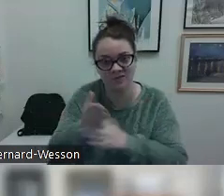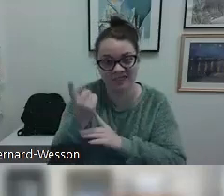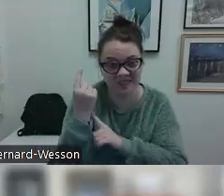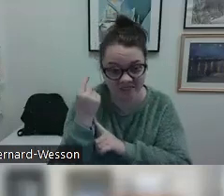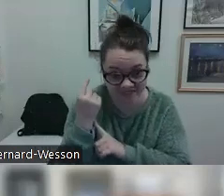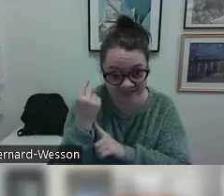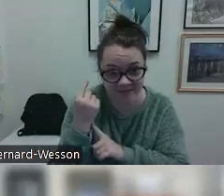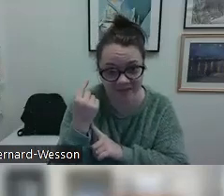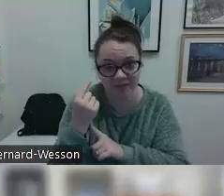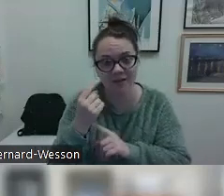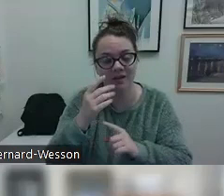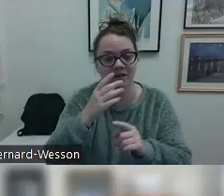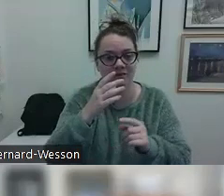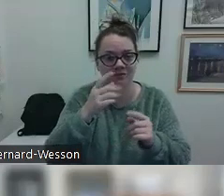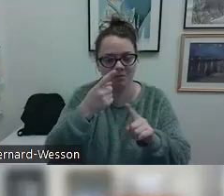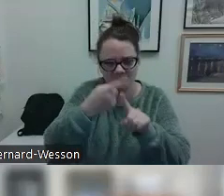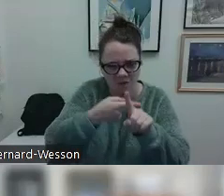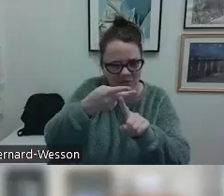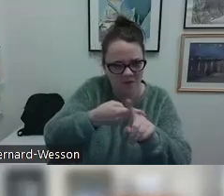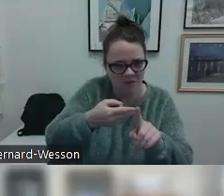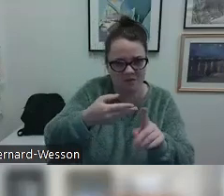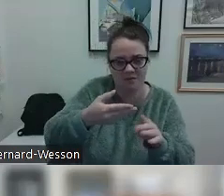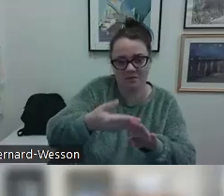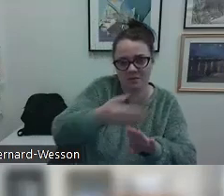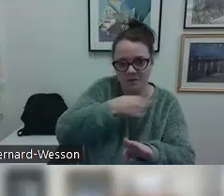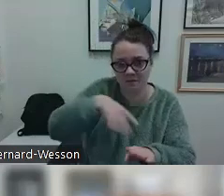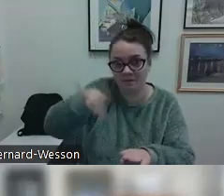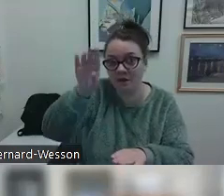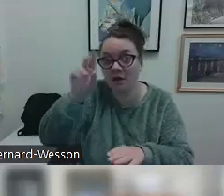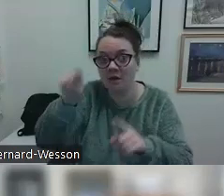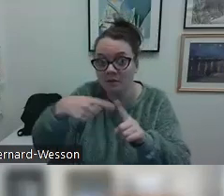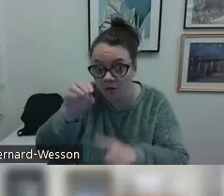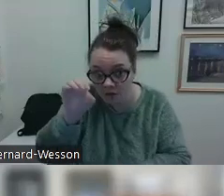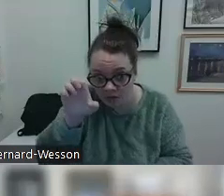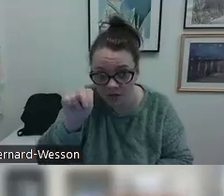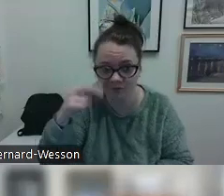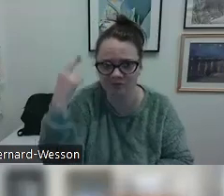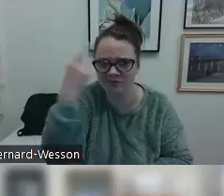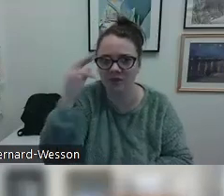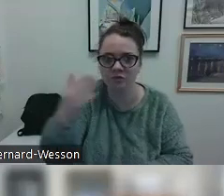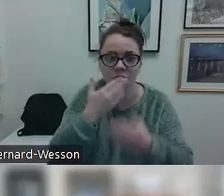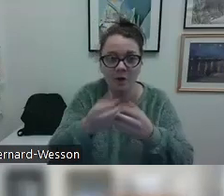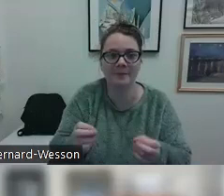and how to benefit from that, as well as benefits for our students.